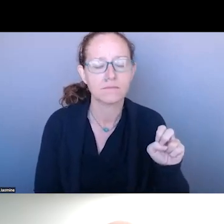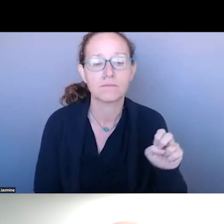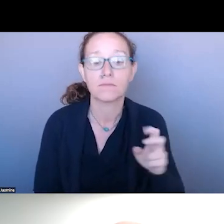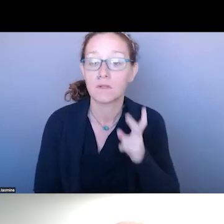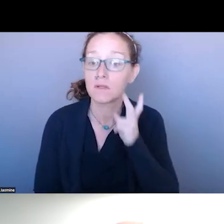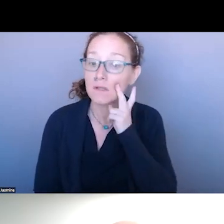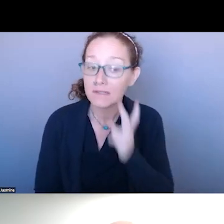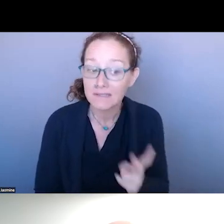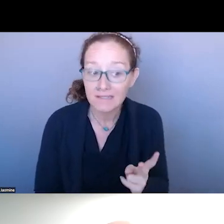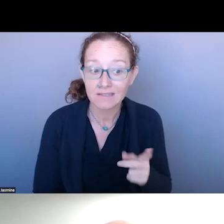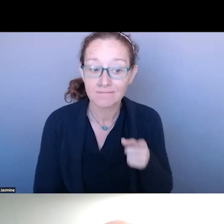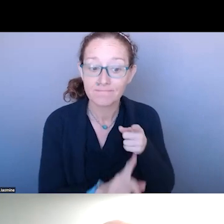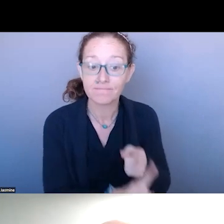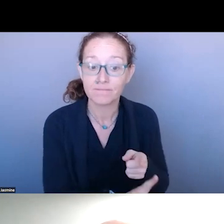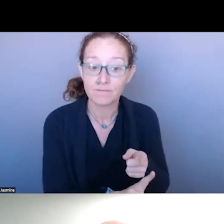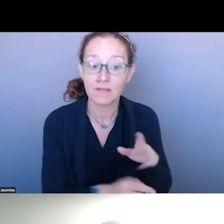AMONG COMMUNITIES OF COLOR.